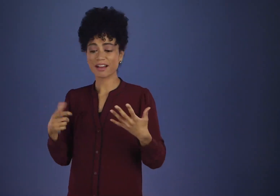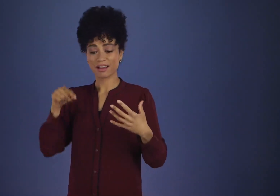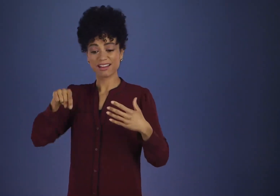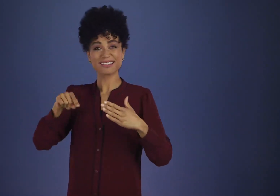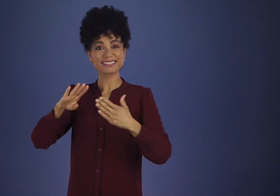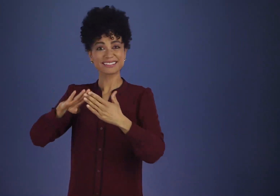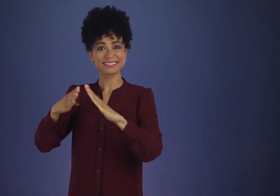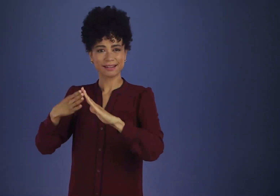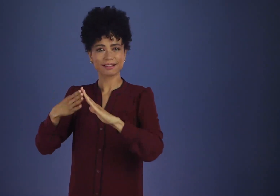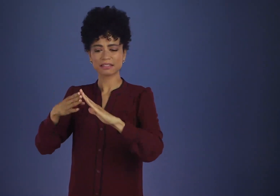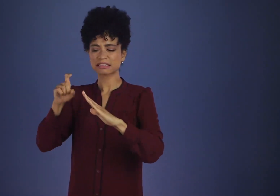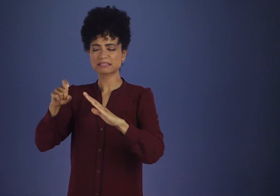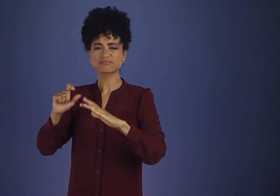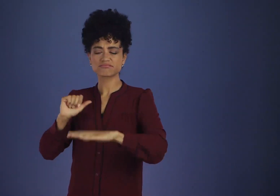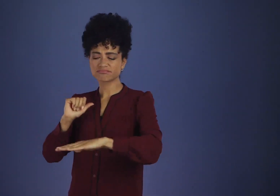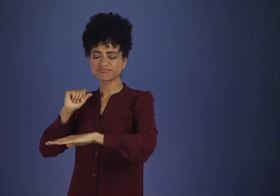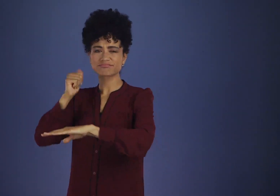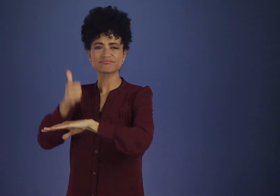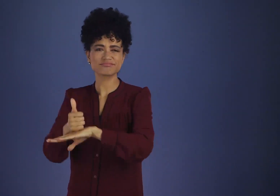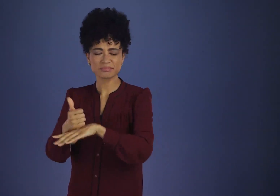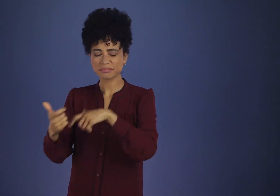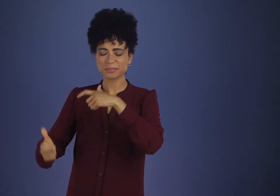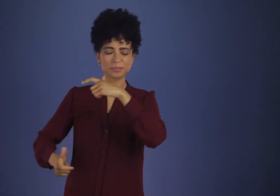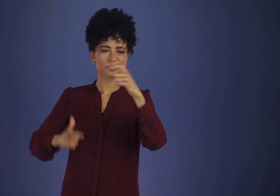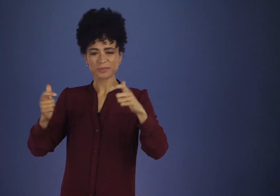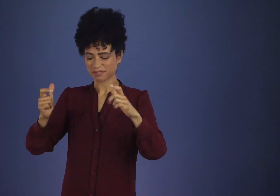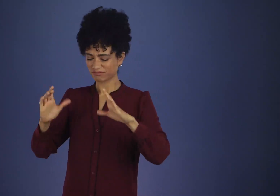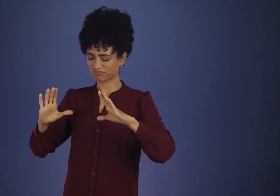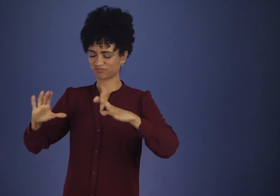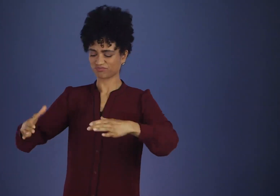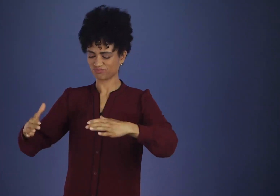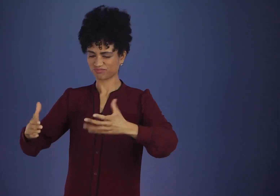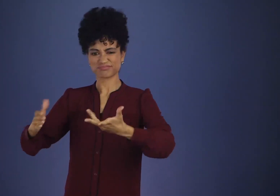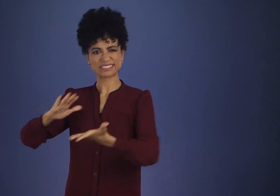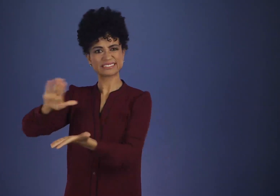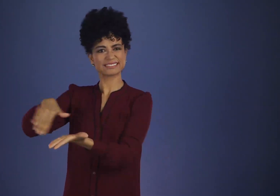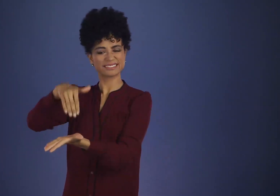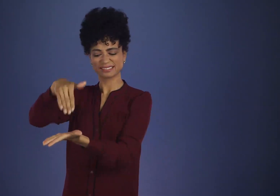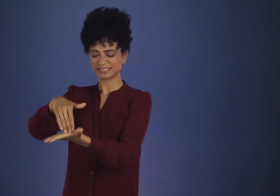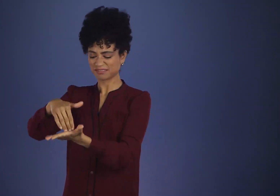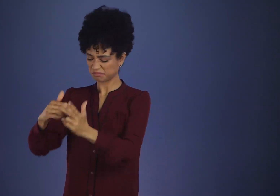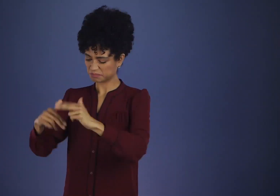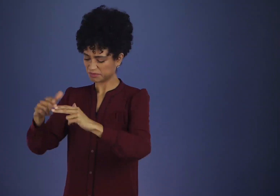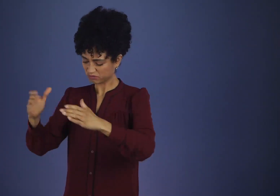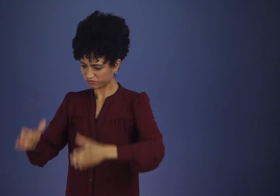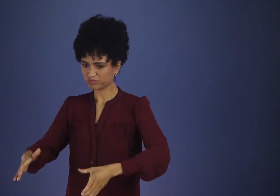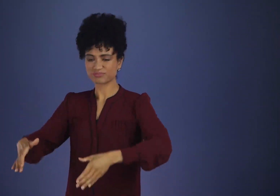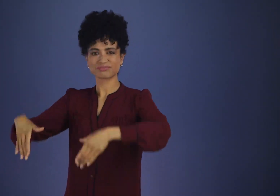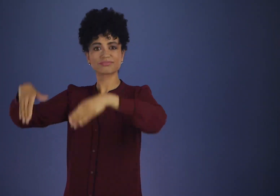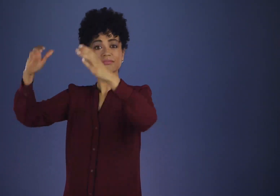They figured the town needed a great big alcoholic center, a kind of pilot plant A.A. groups